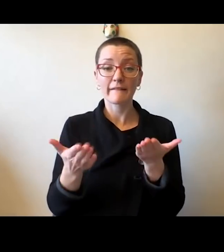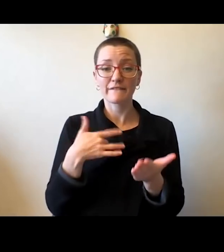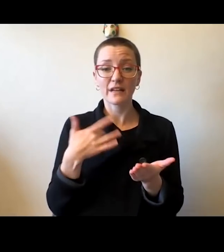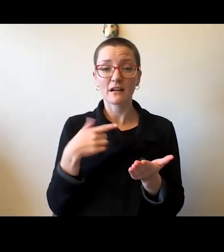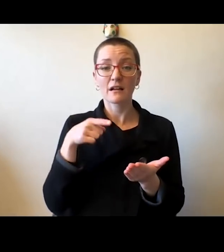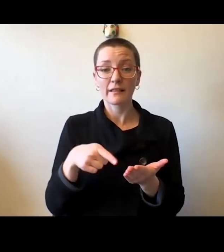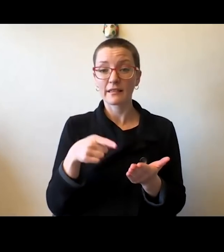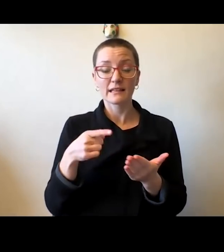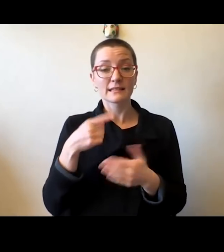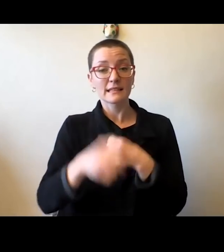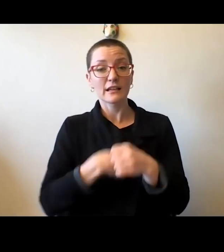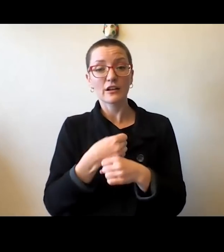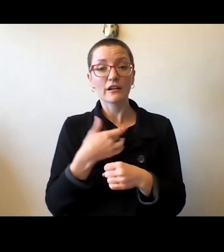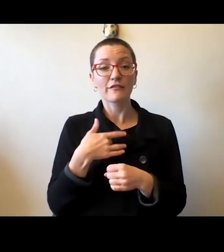of darkness placed on top of another.